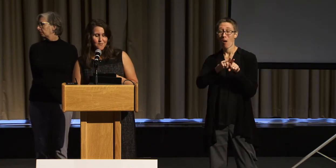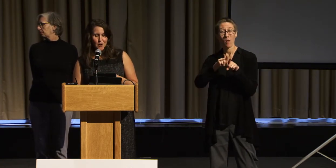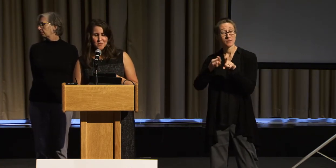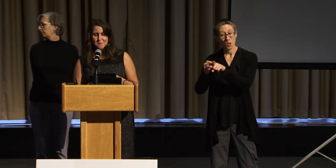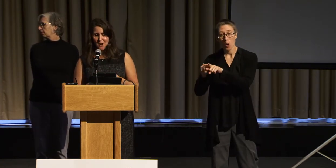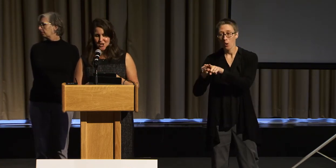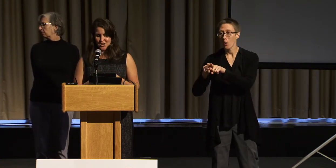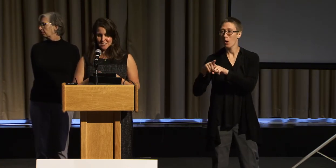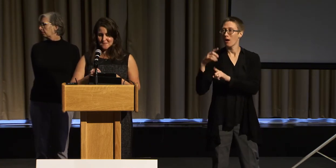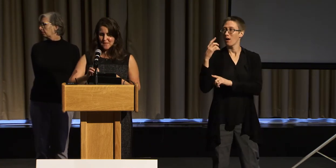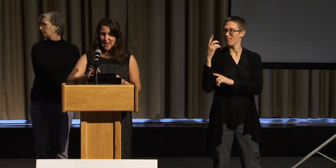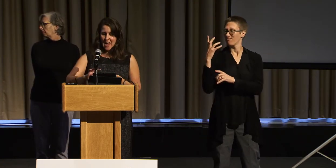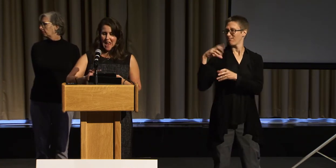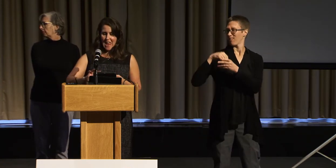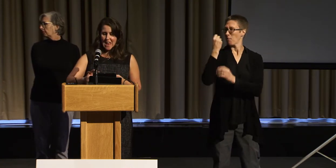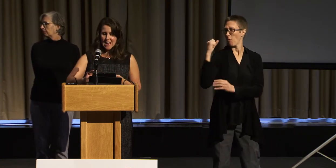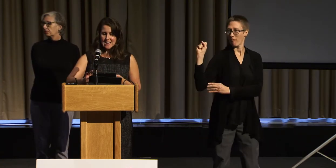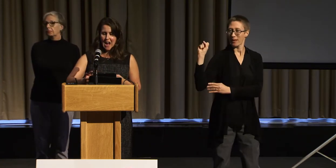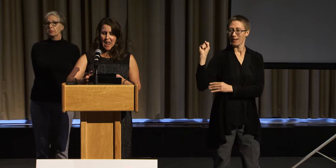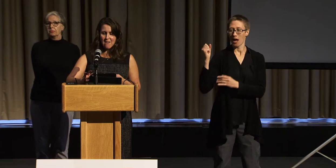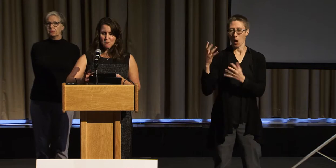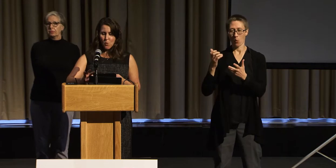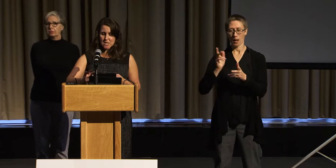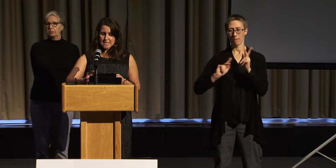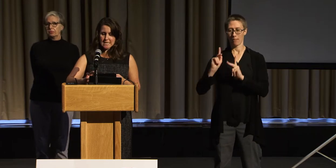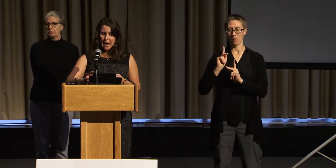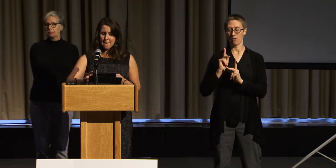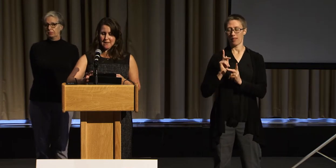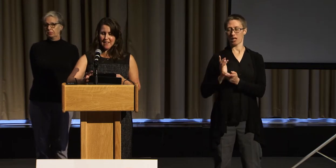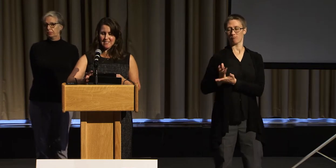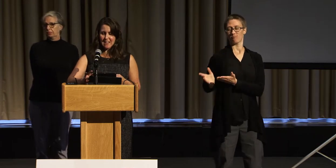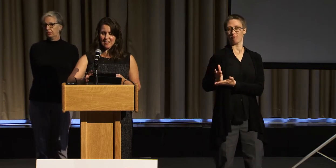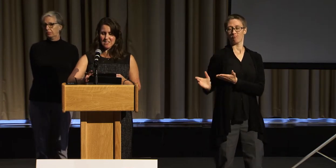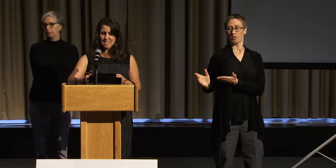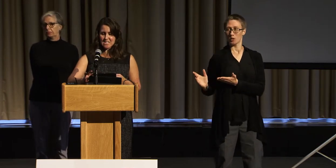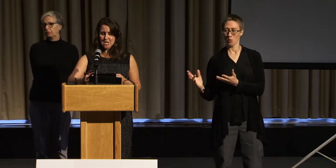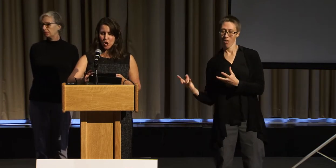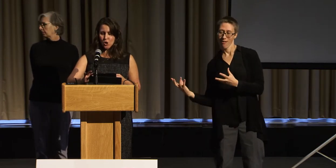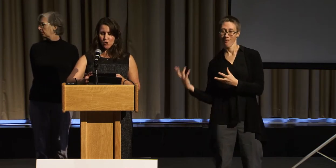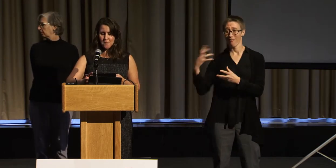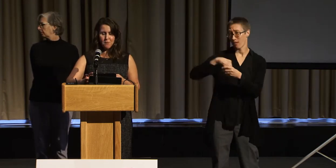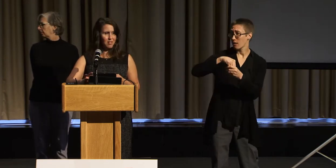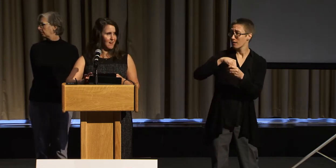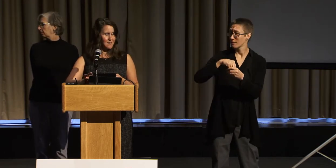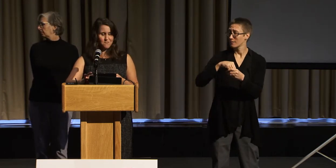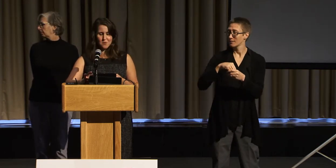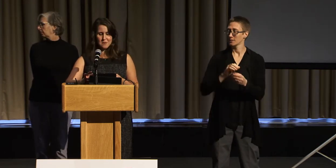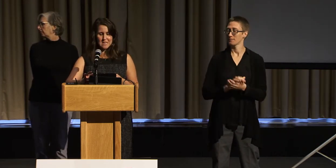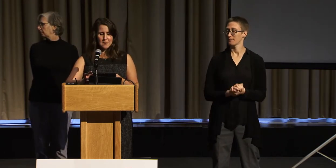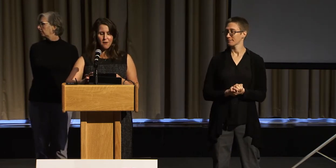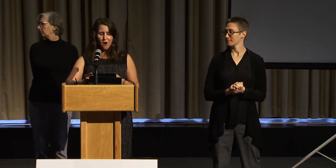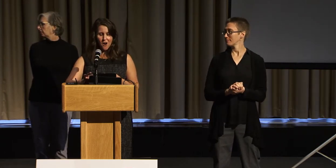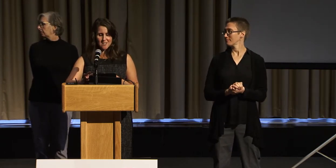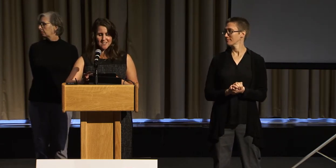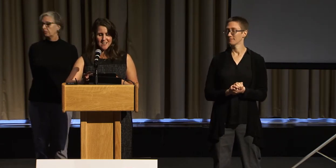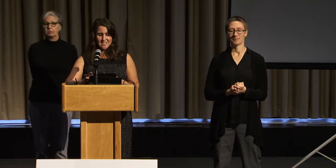from the margins. And I have more to say, but I think this is a good place for me to pause